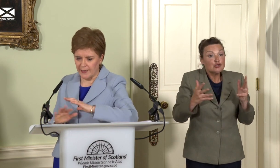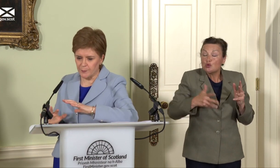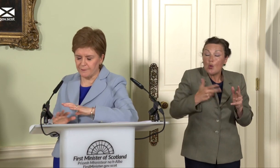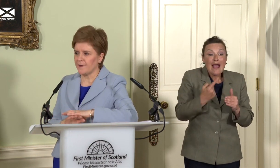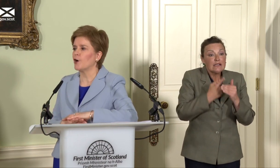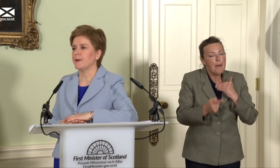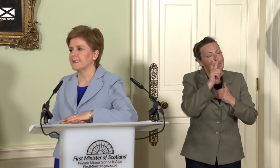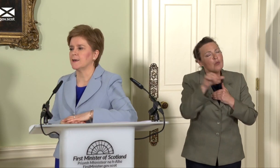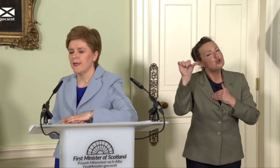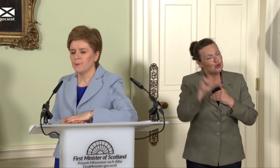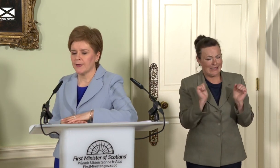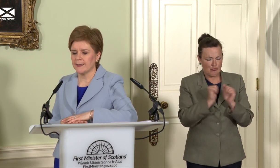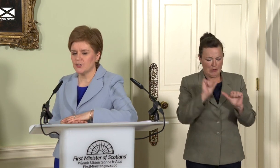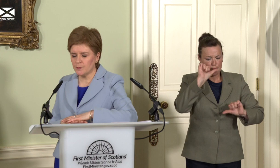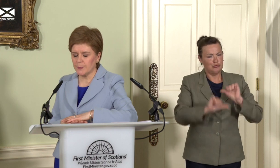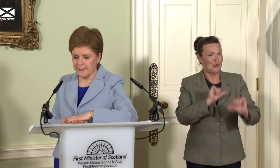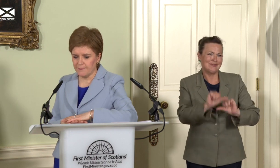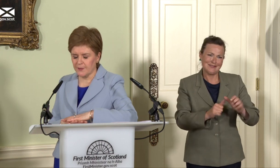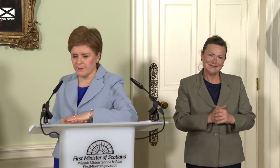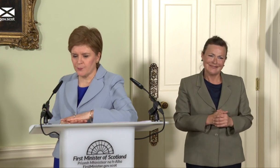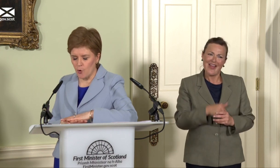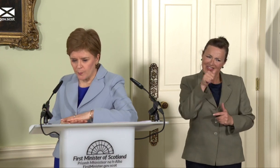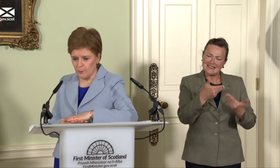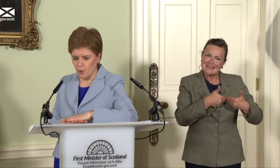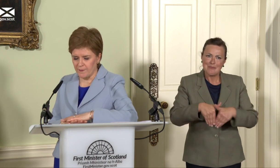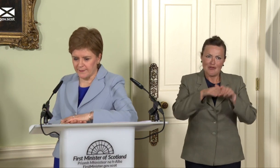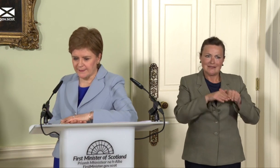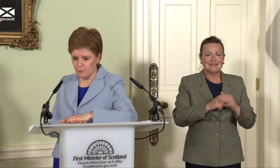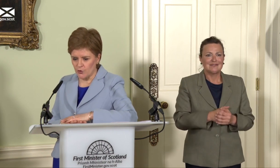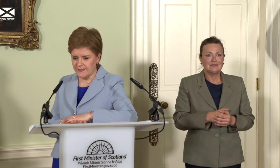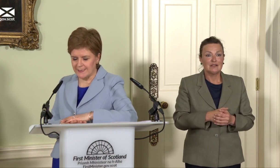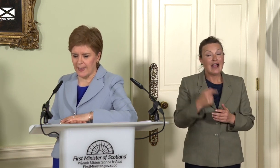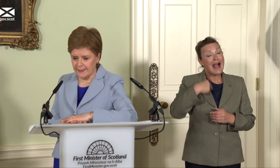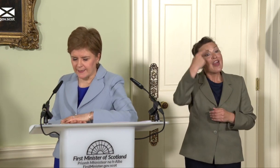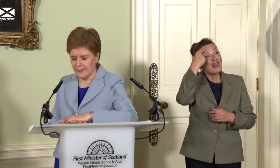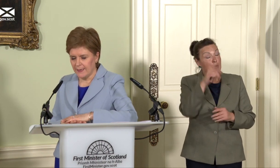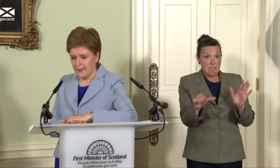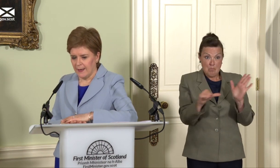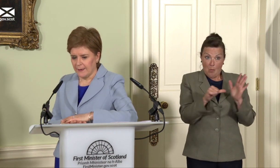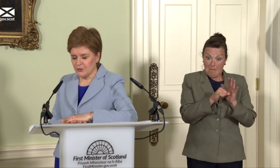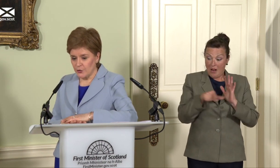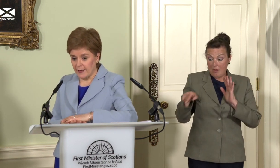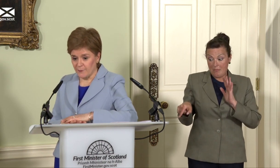would be far better. But I do believe the problem of having a democracy-denying UK Government